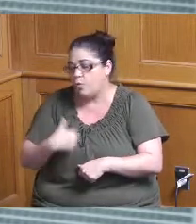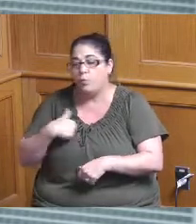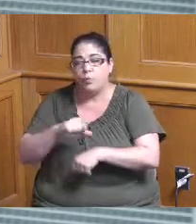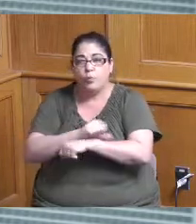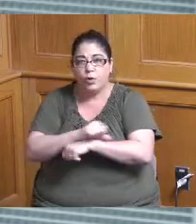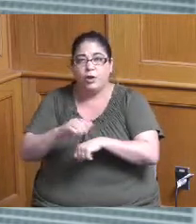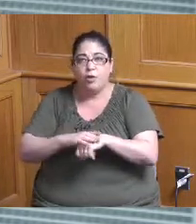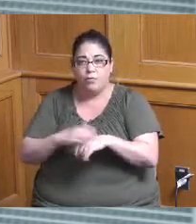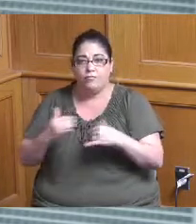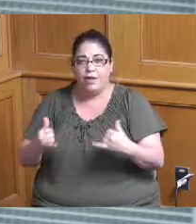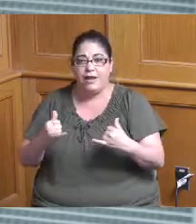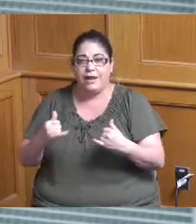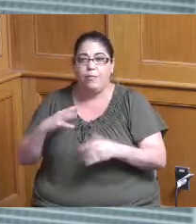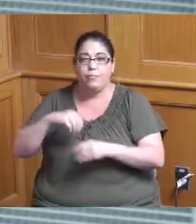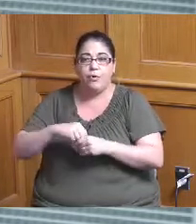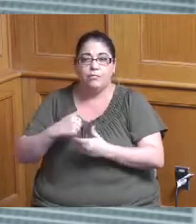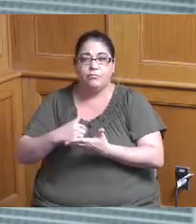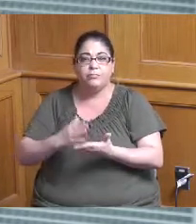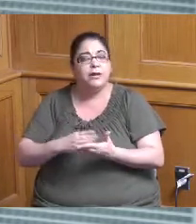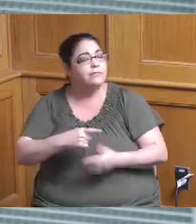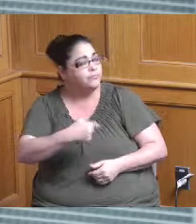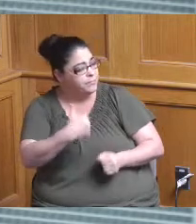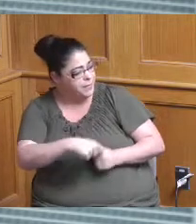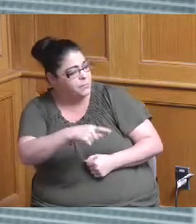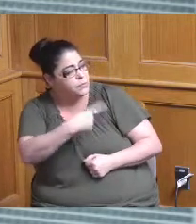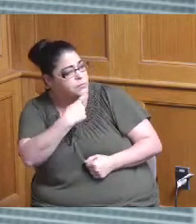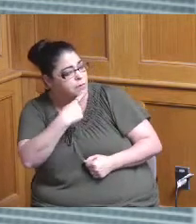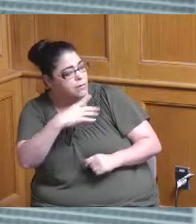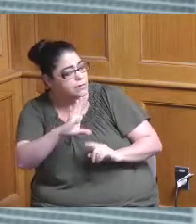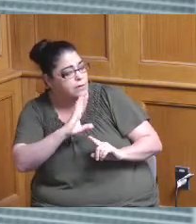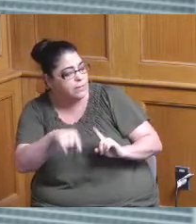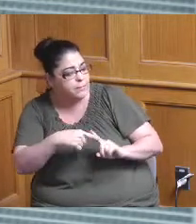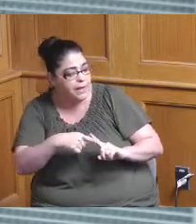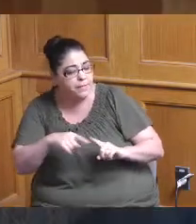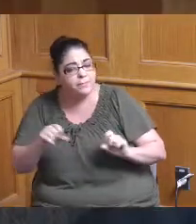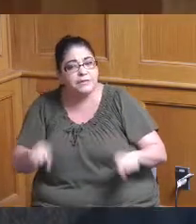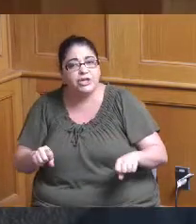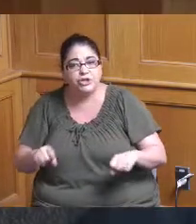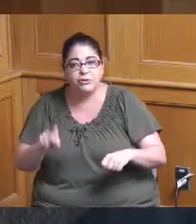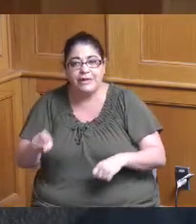of our our budget well you've talked about the potential need for more staffing so I'm trying